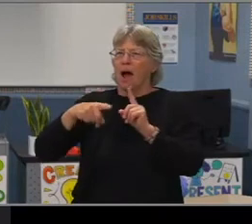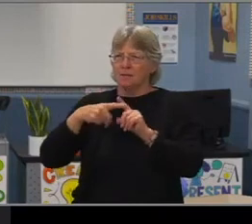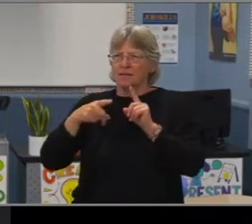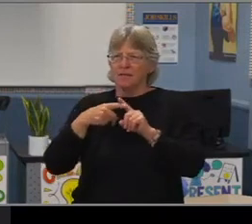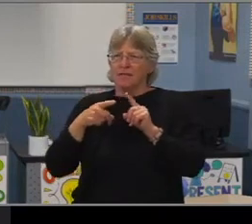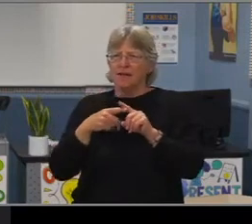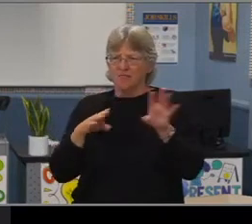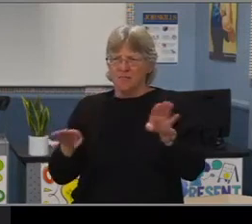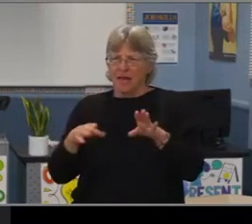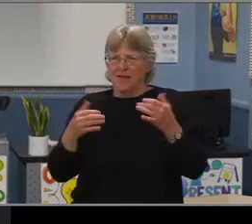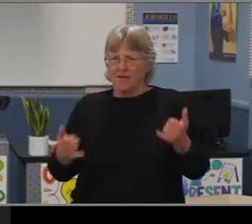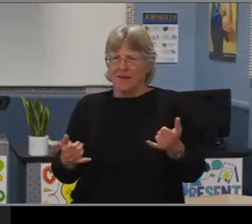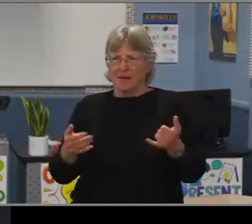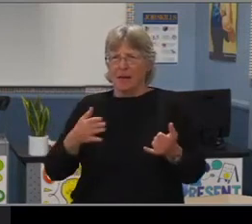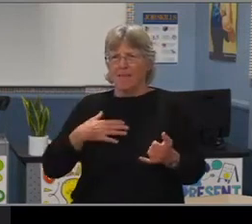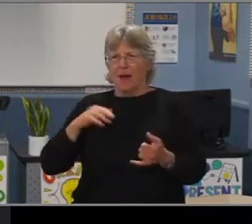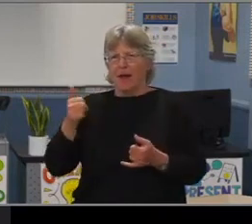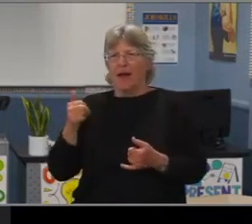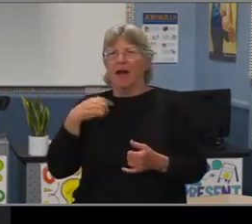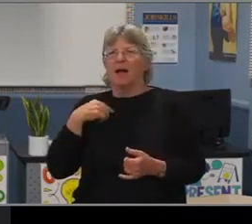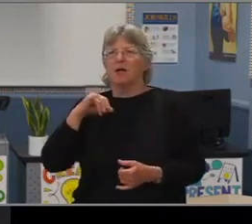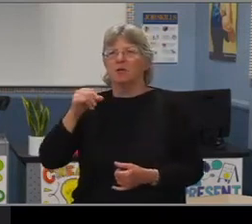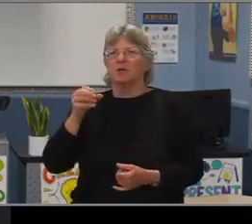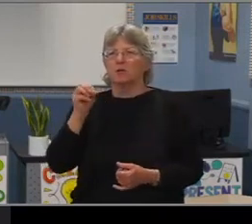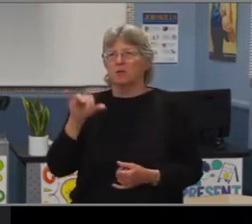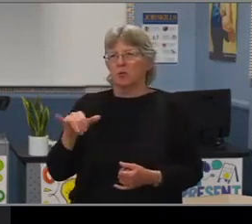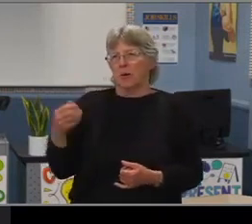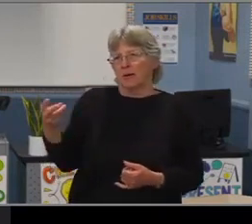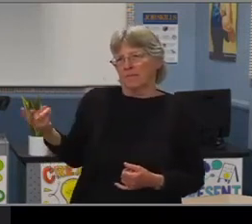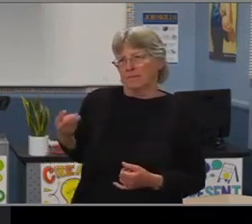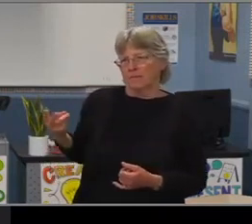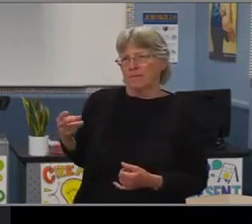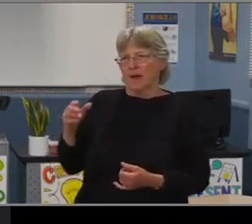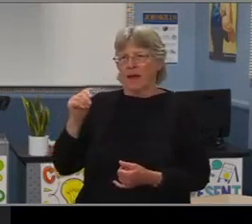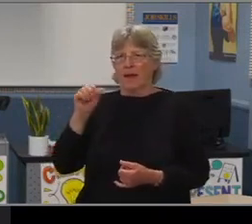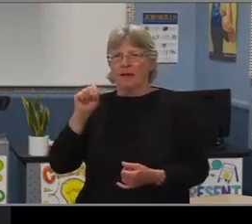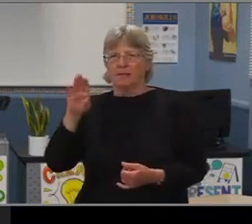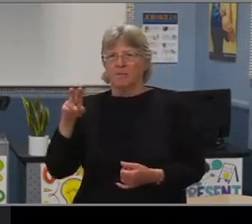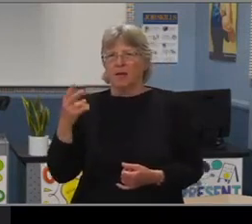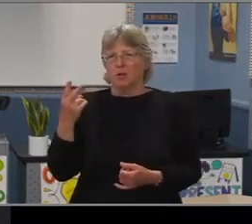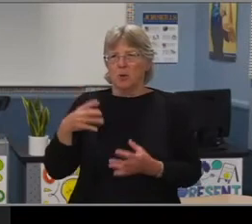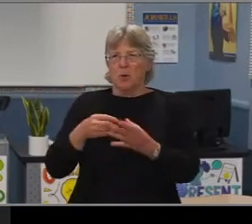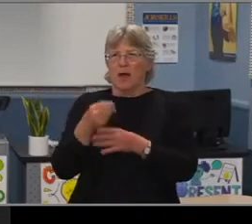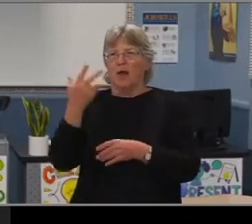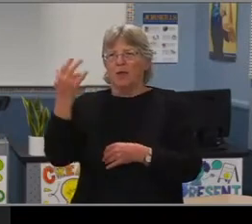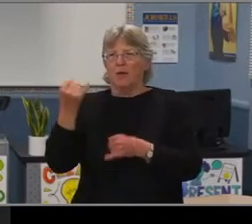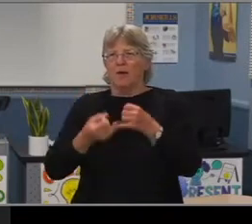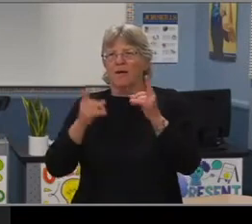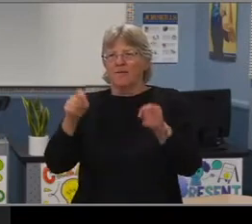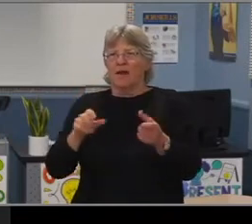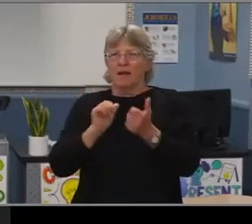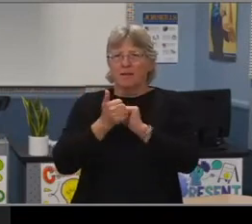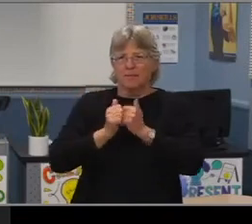For example, my fellow ASP Jag, Joy Wallace and I are two out of the three finalists for this year's 2021 Youth of the Year award